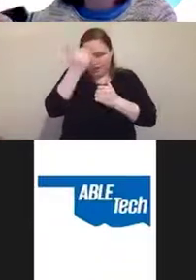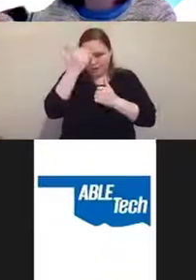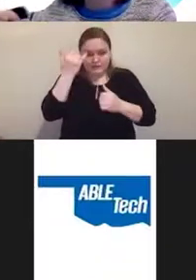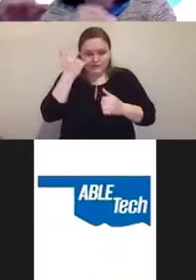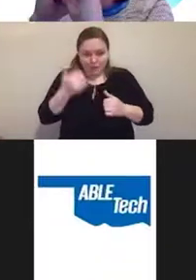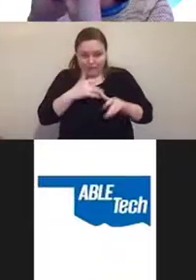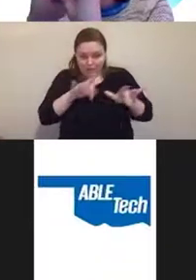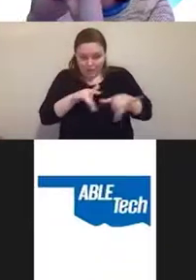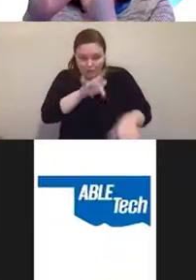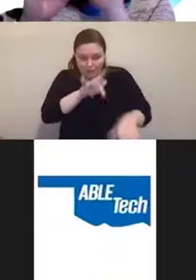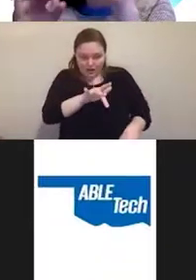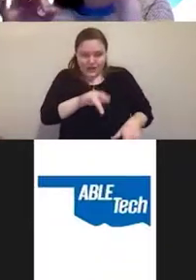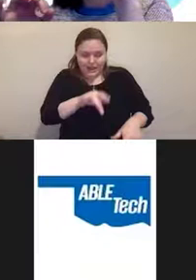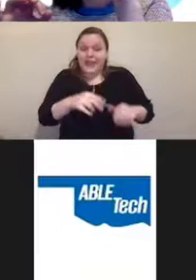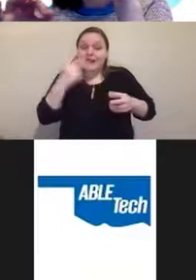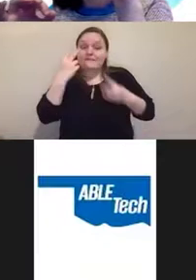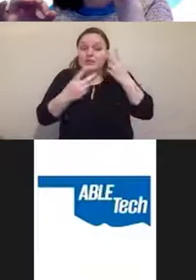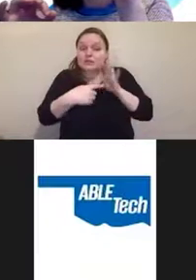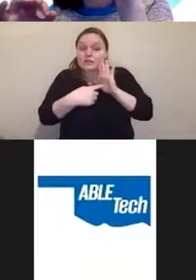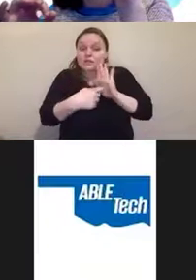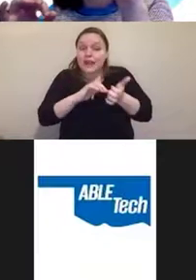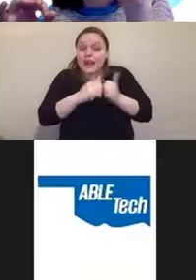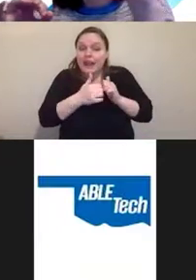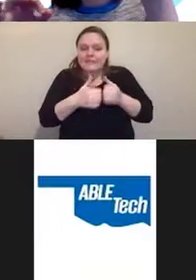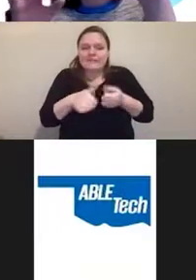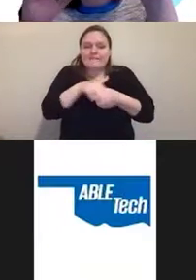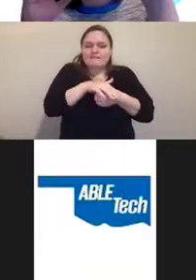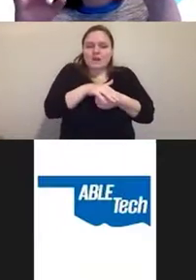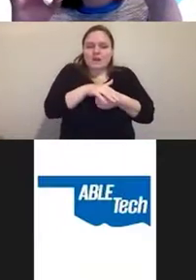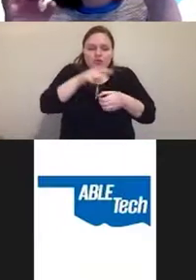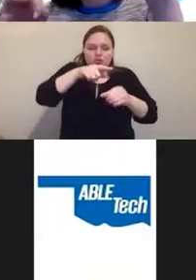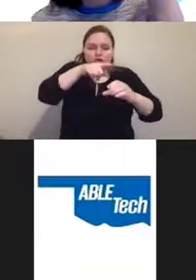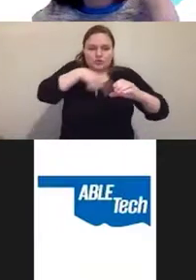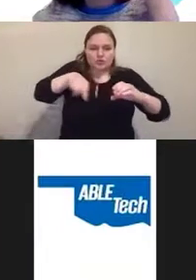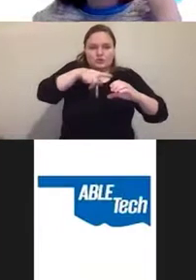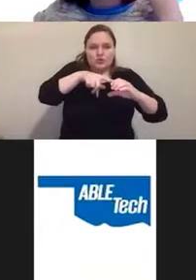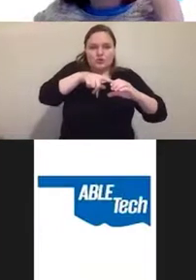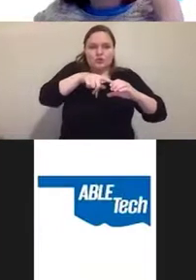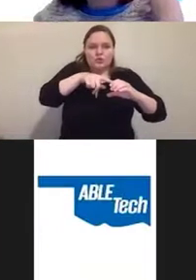visually displayed as a field circle inside a hollow circle.